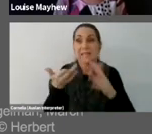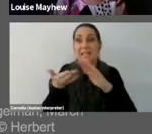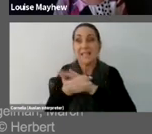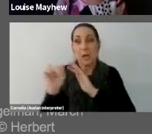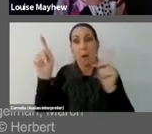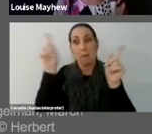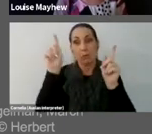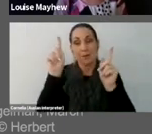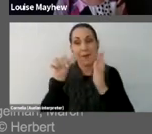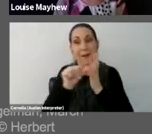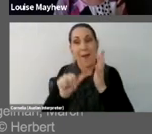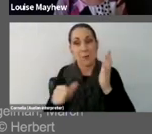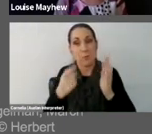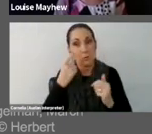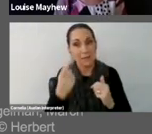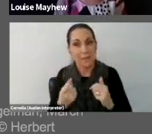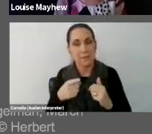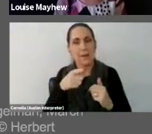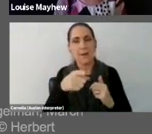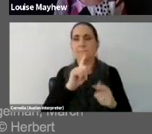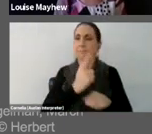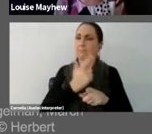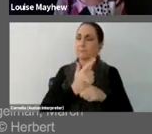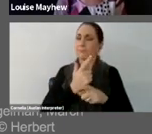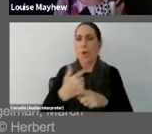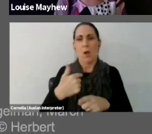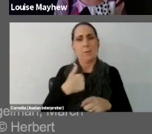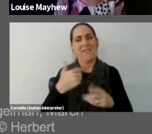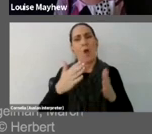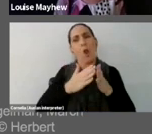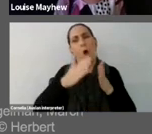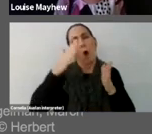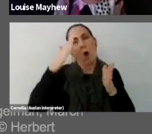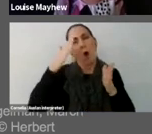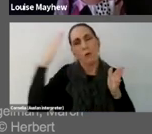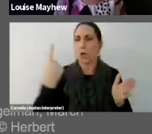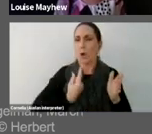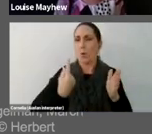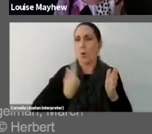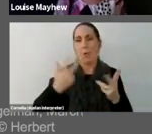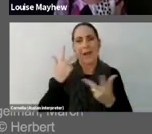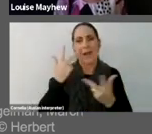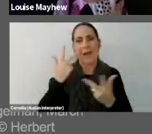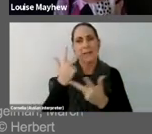He liked to claim that he had the longest running solo exhibition at MoMA.